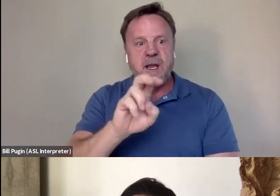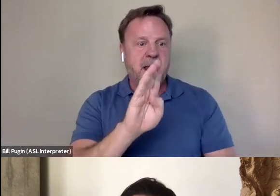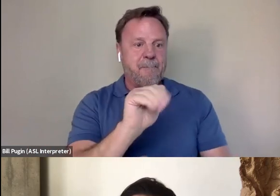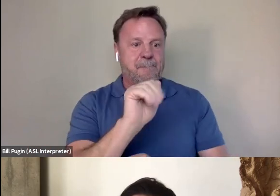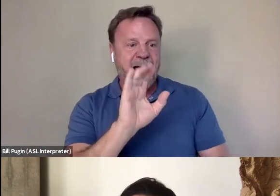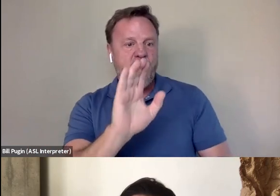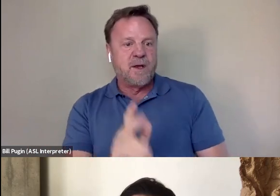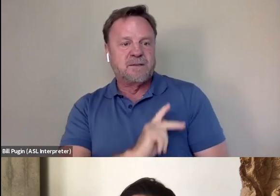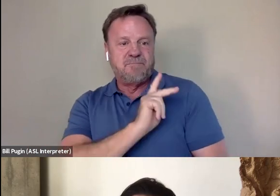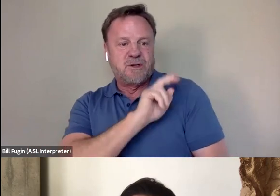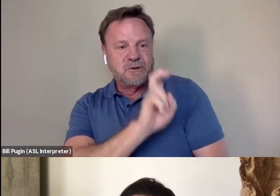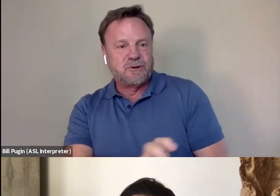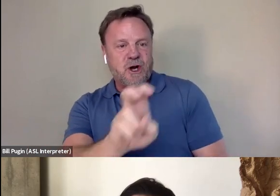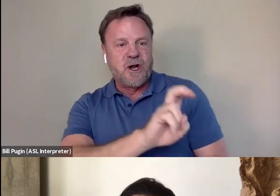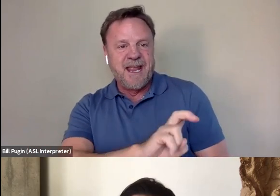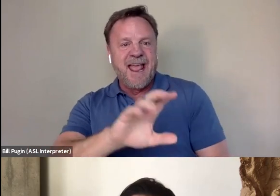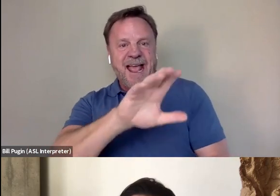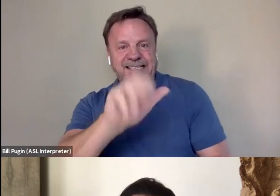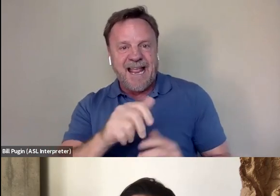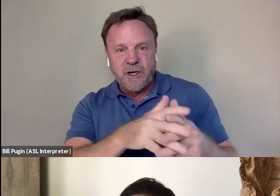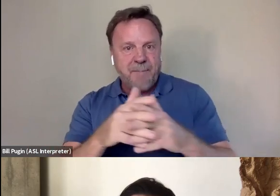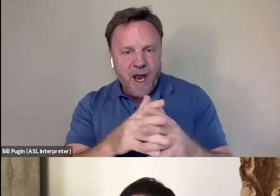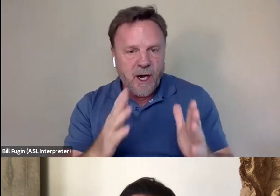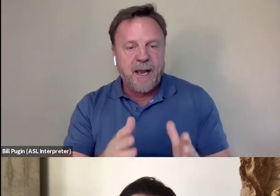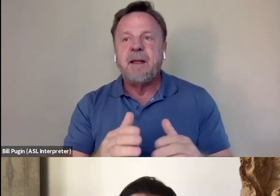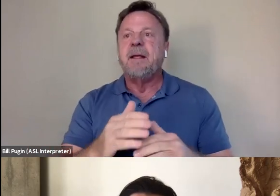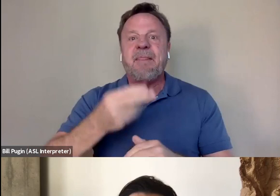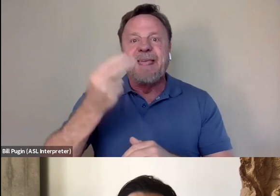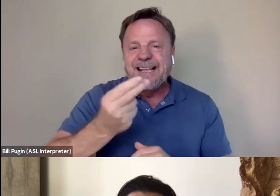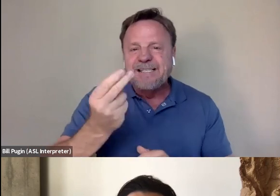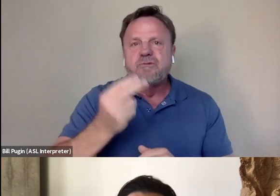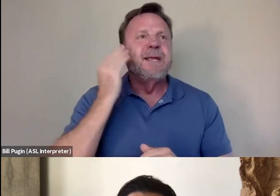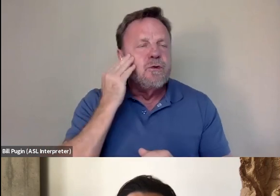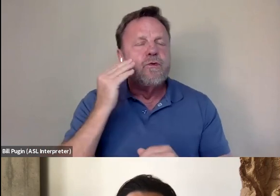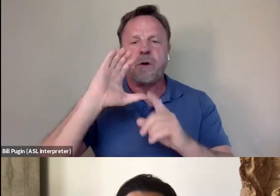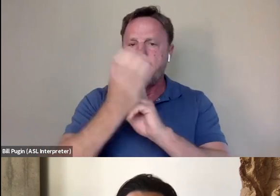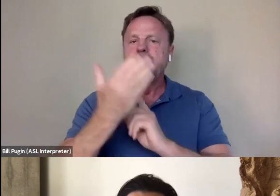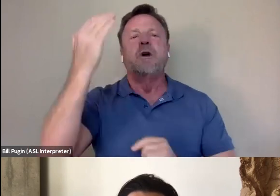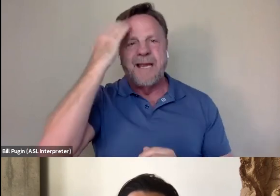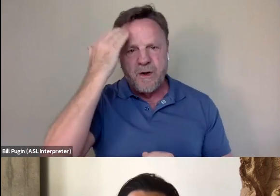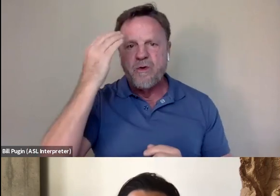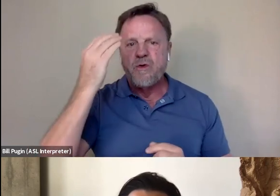kind of journey as an Asian American, the history, he knew the culture, he knew, you know, all of that coming together